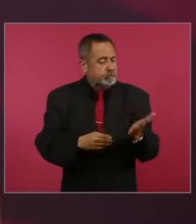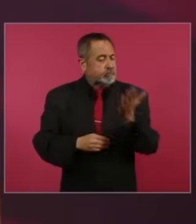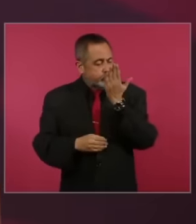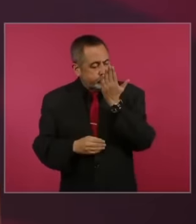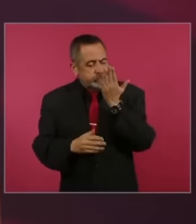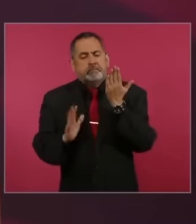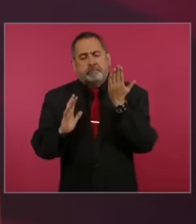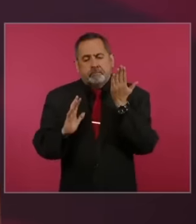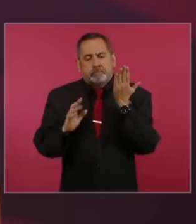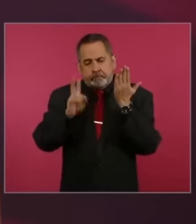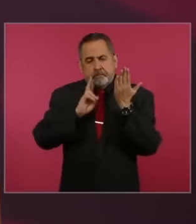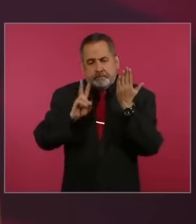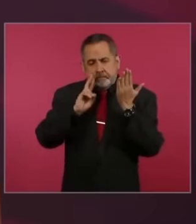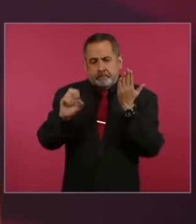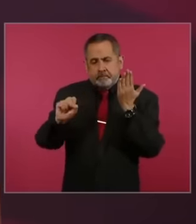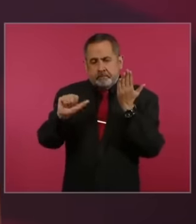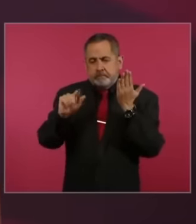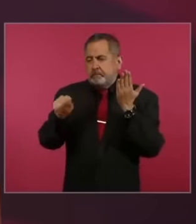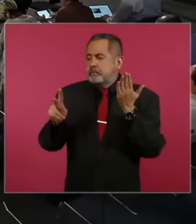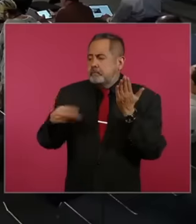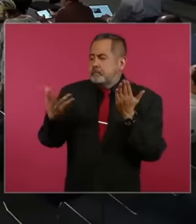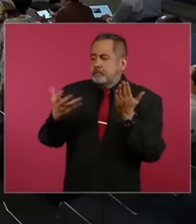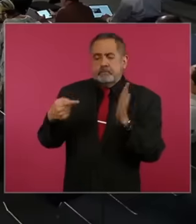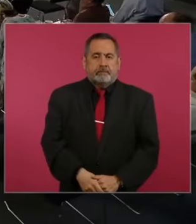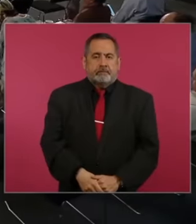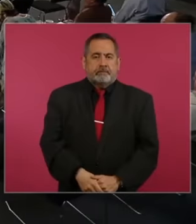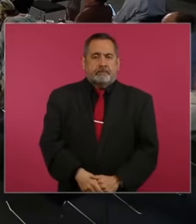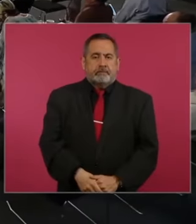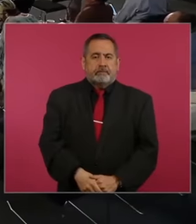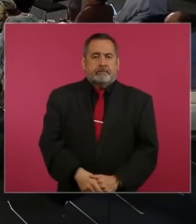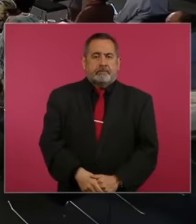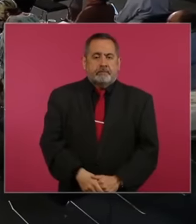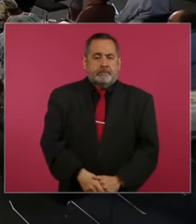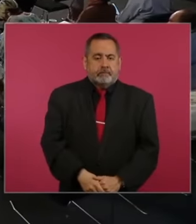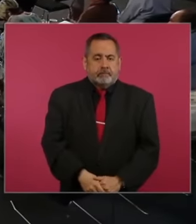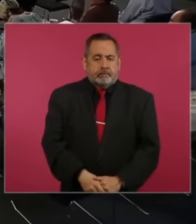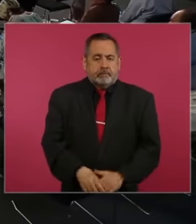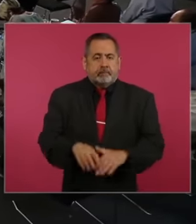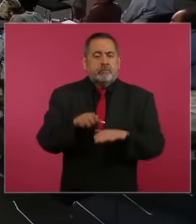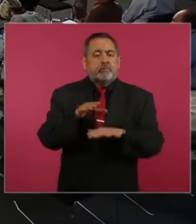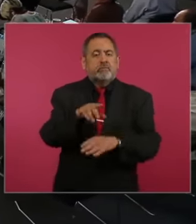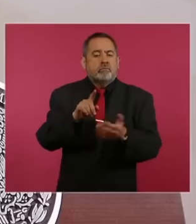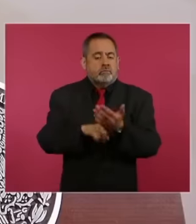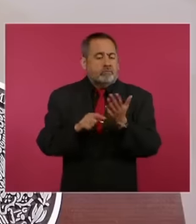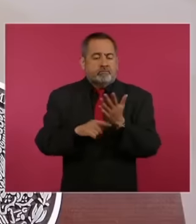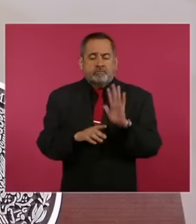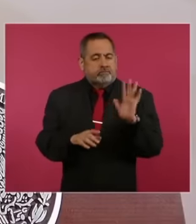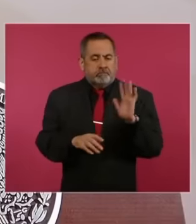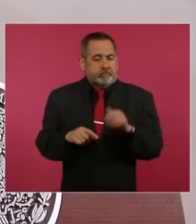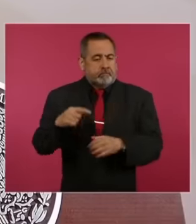for the Fiscal and administrative authorities in matters of consolidation will be verified, and the court has already ruled